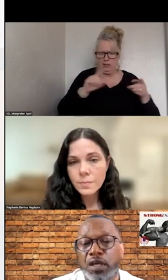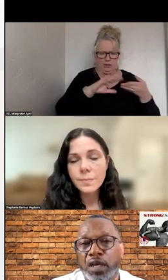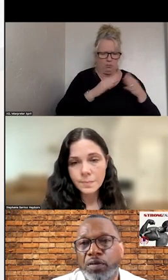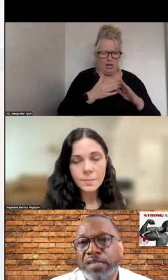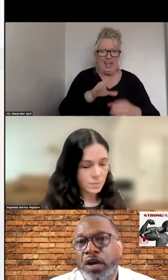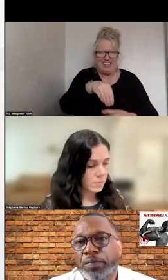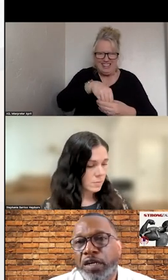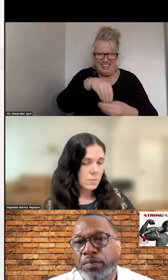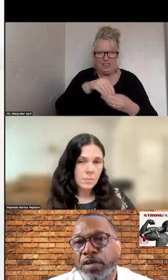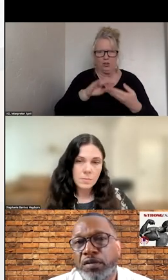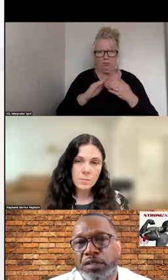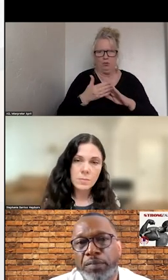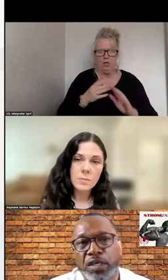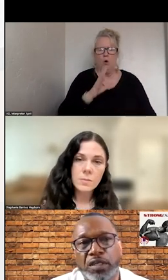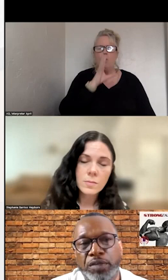AND WITH COMMUNITIES. WHEN I TALK ABOUT COMMUNITIES, I MEAN